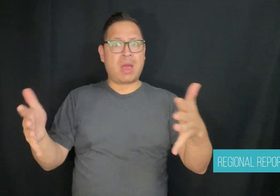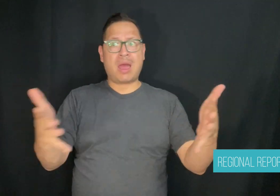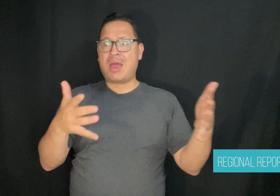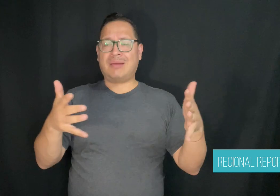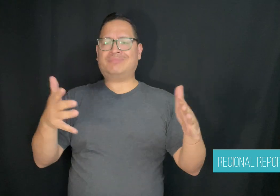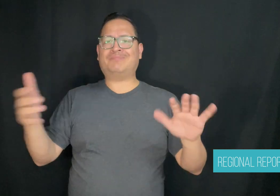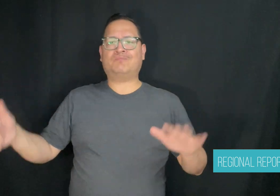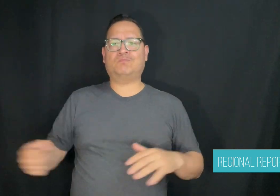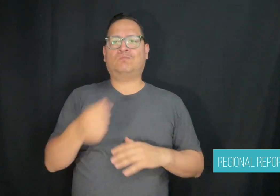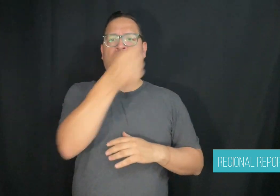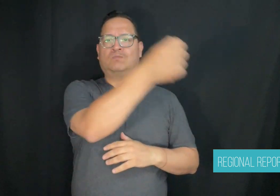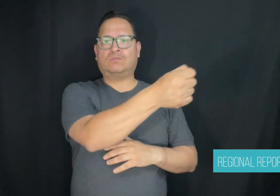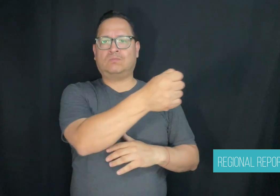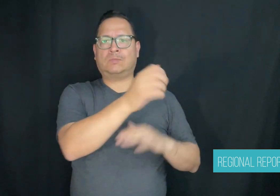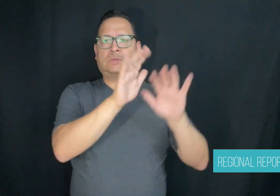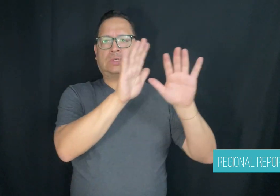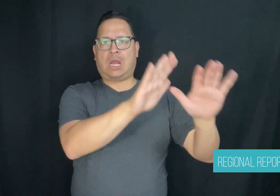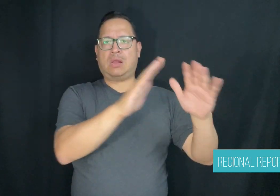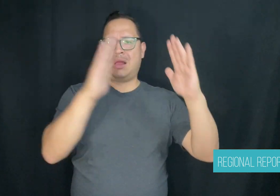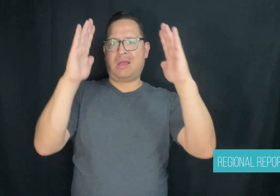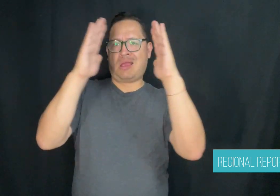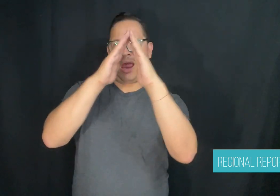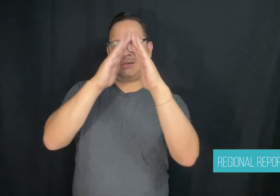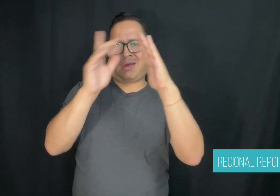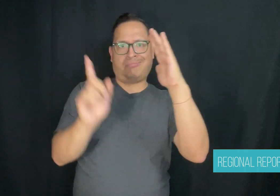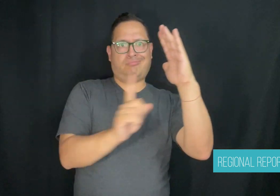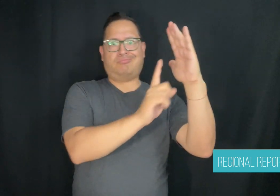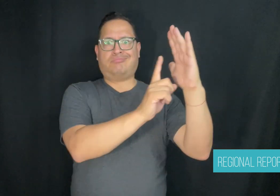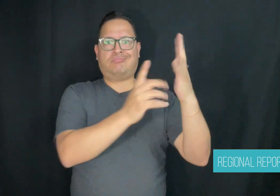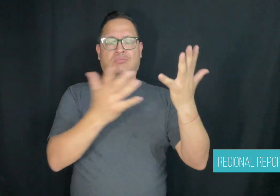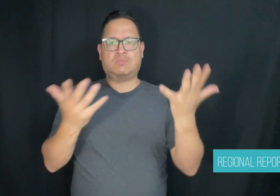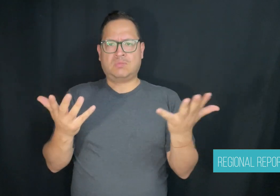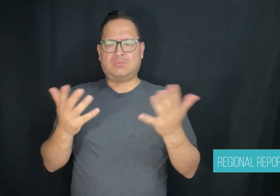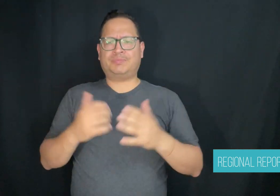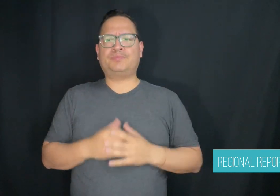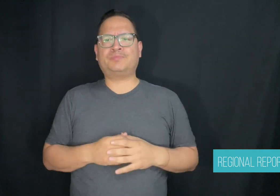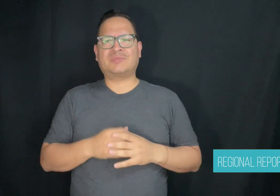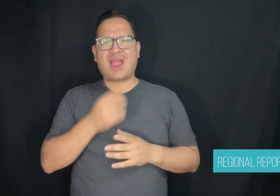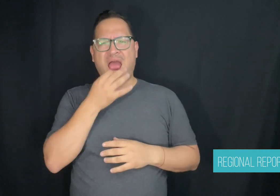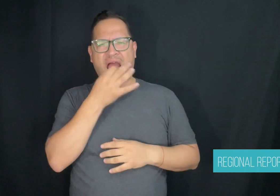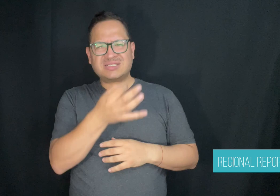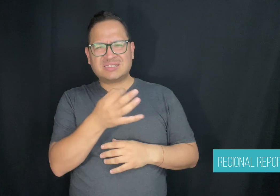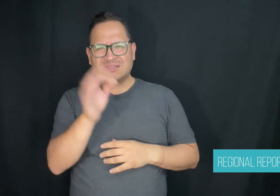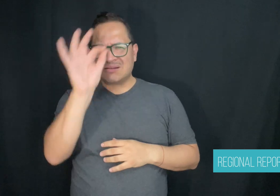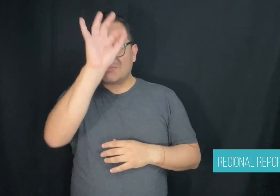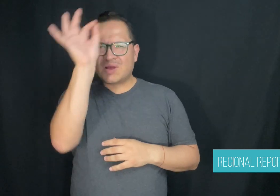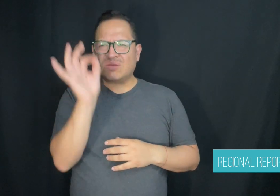isolated from everyone around her and then constantly